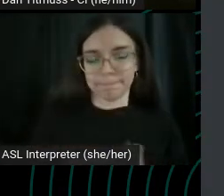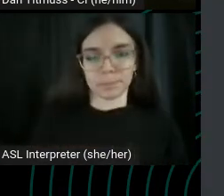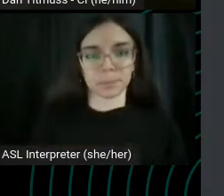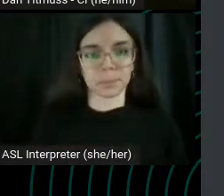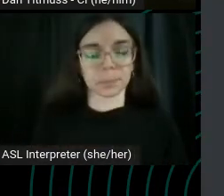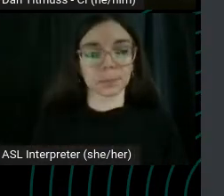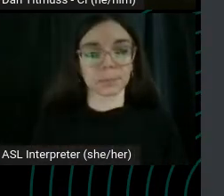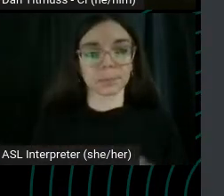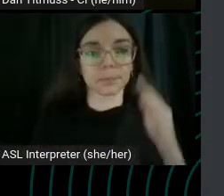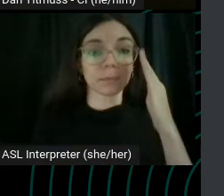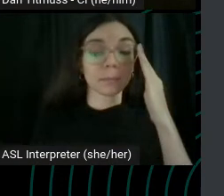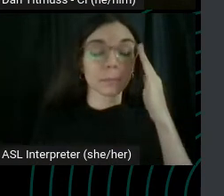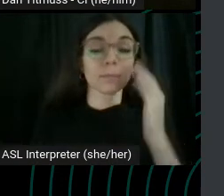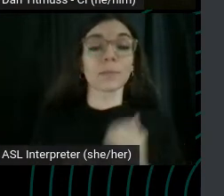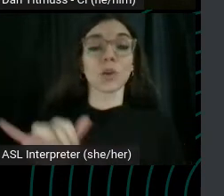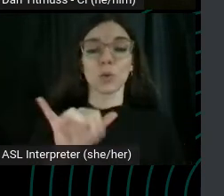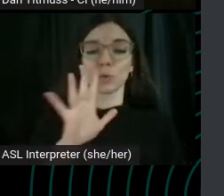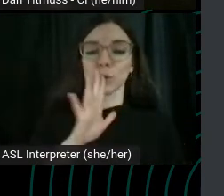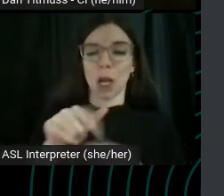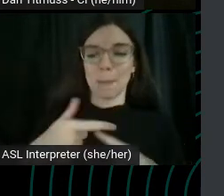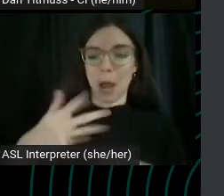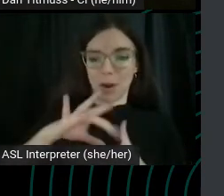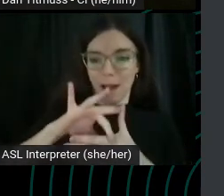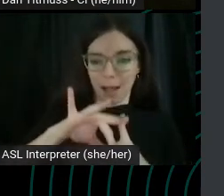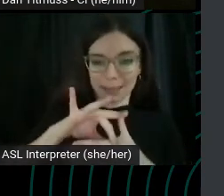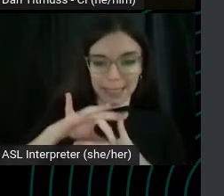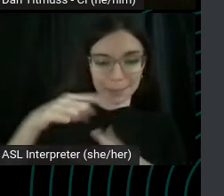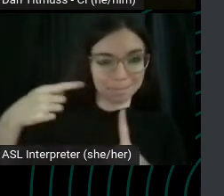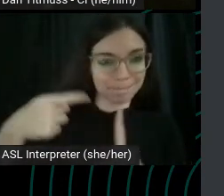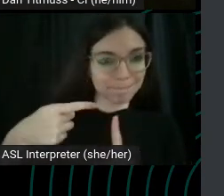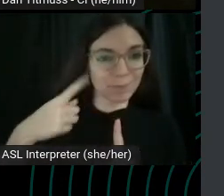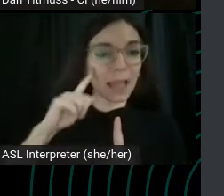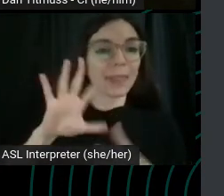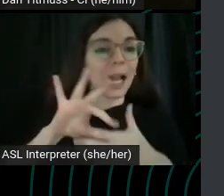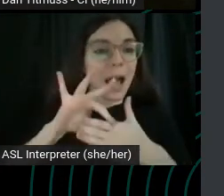There's also talk a little bit about content. I think content is going to vary widely for everyone here.